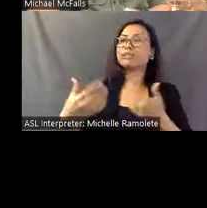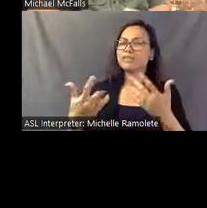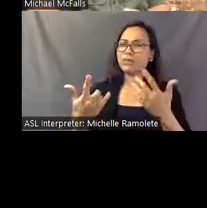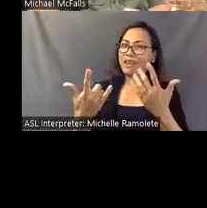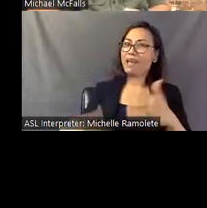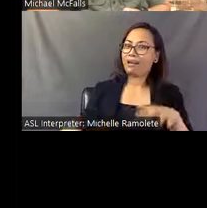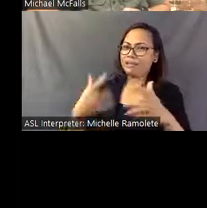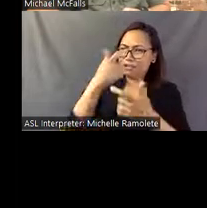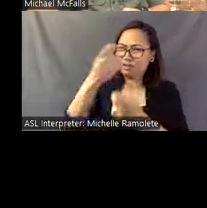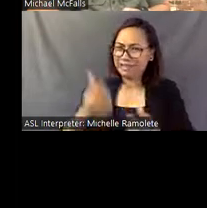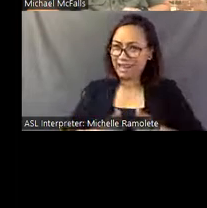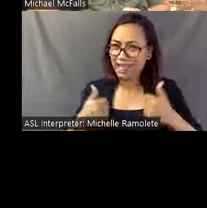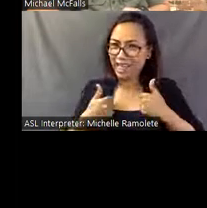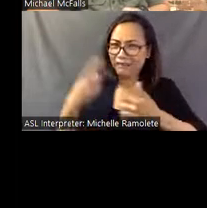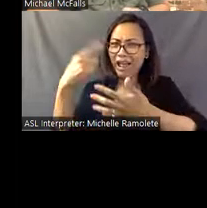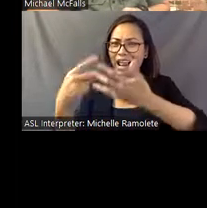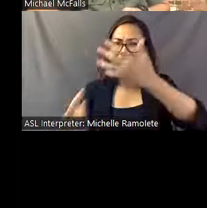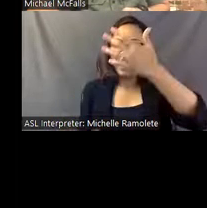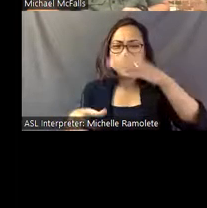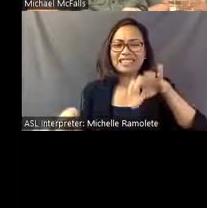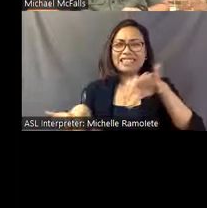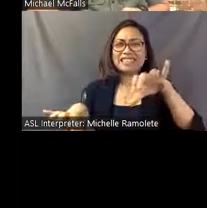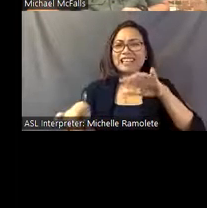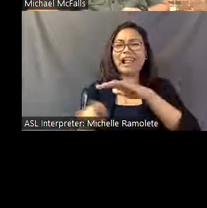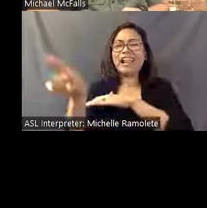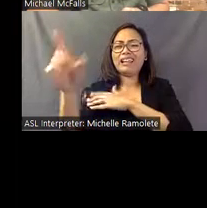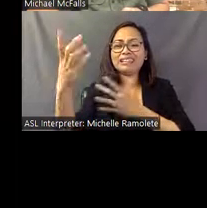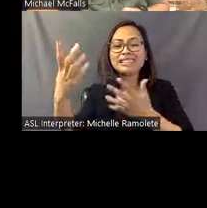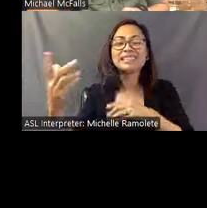And this is the front room at Pasaquan where Eddie would often do his fortune-telling.